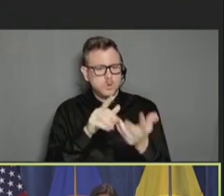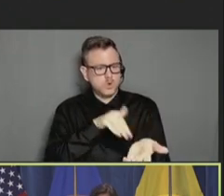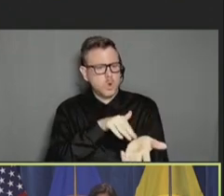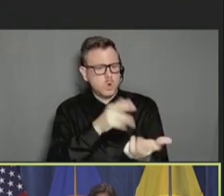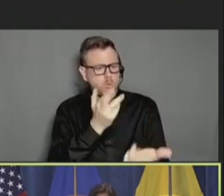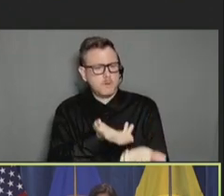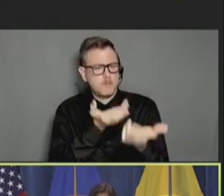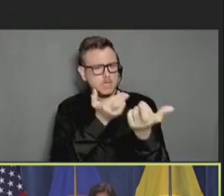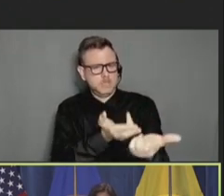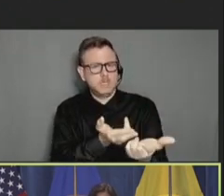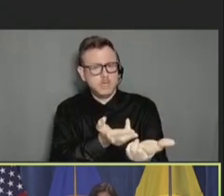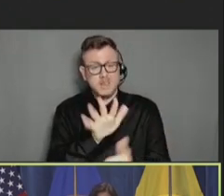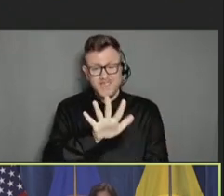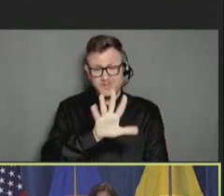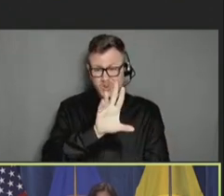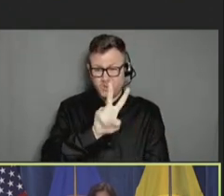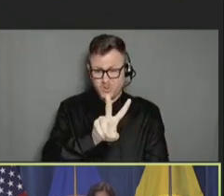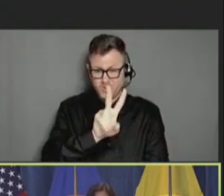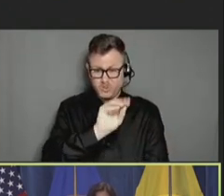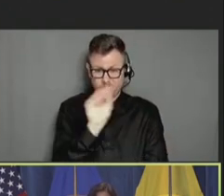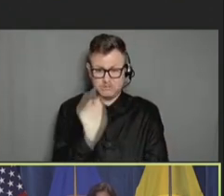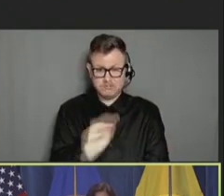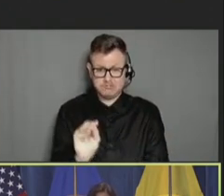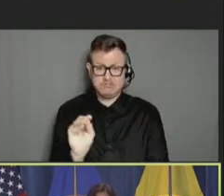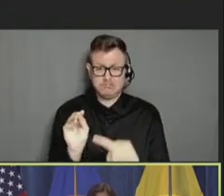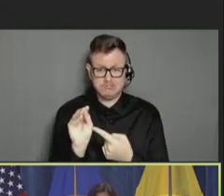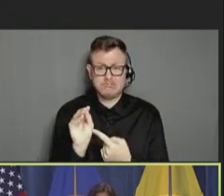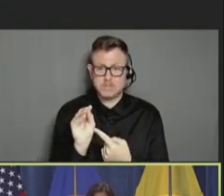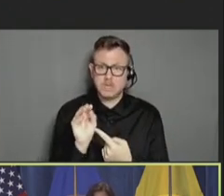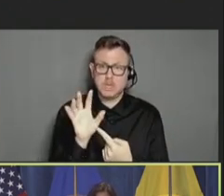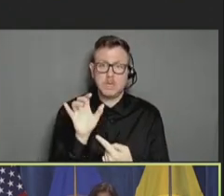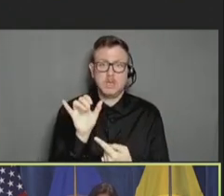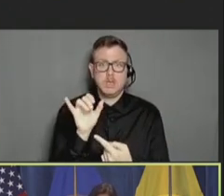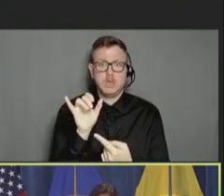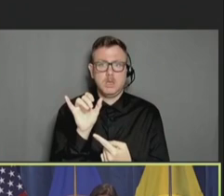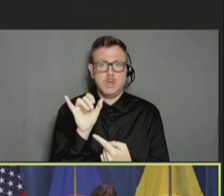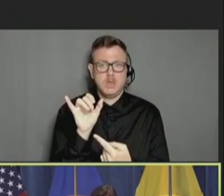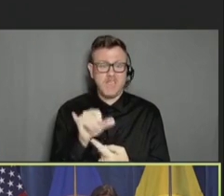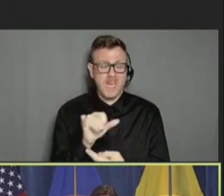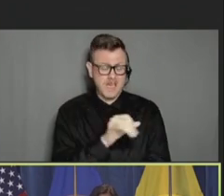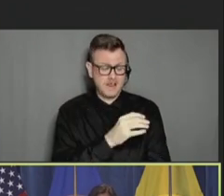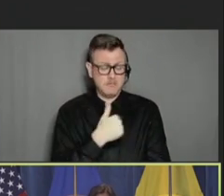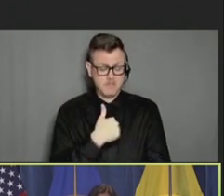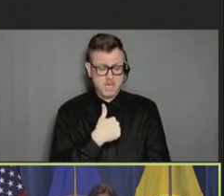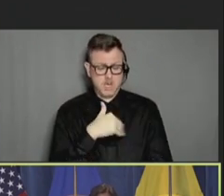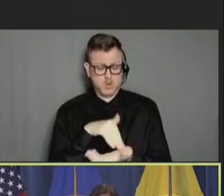focus on that 52 percent. That, to me, as a clinician, and it might be -- you know,